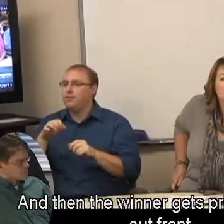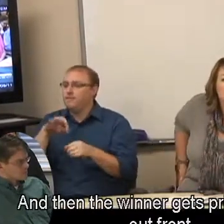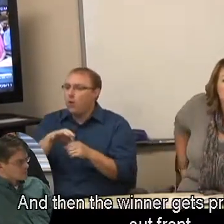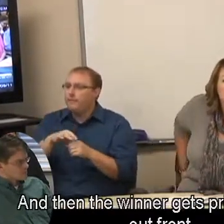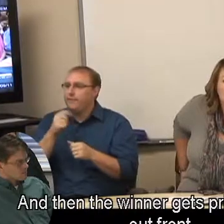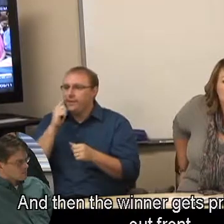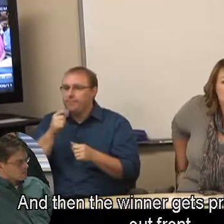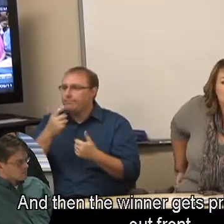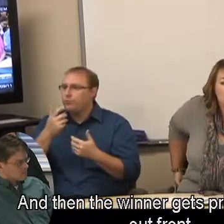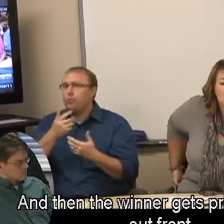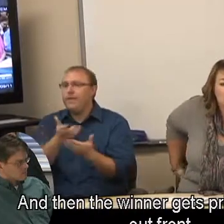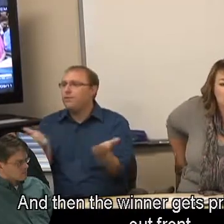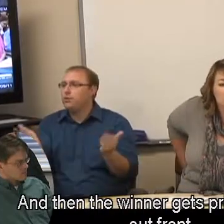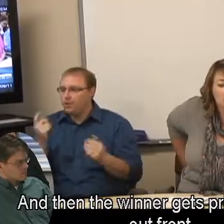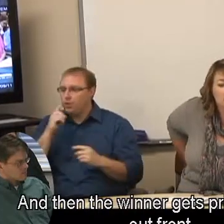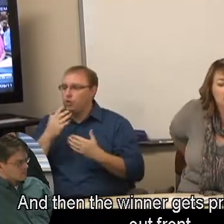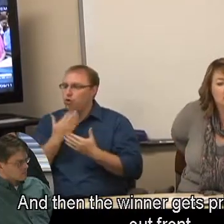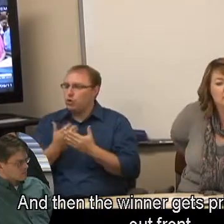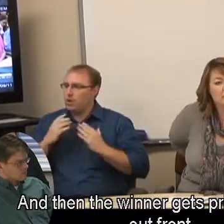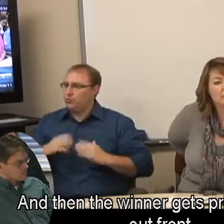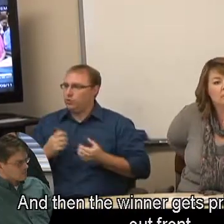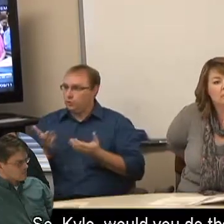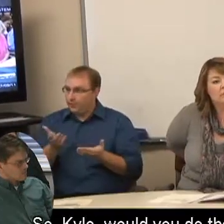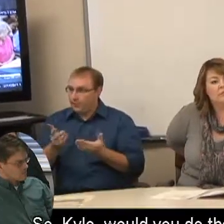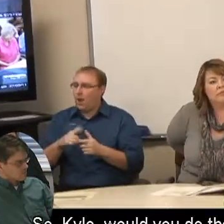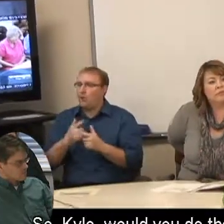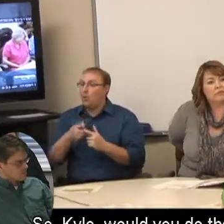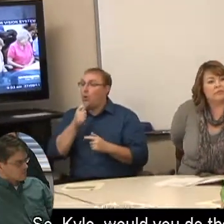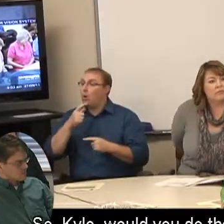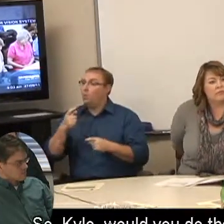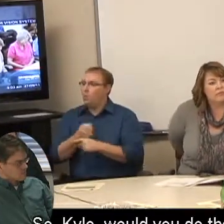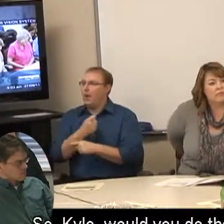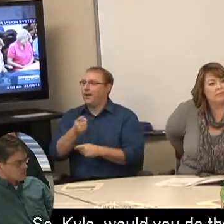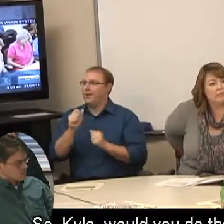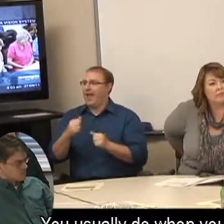And then the winner gets prime parking out front. So, Kyle, would you do the honors?